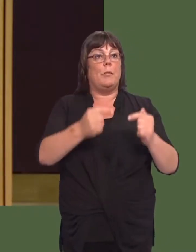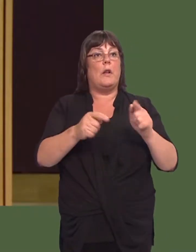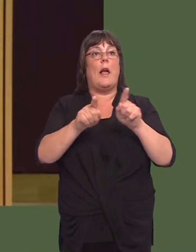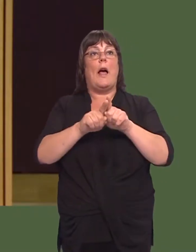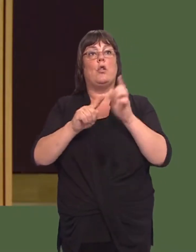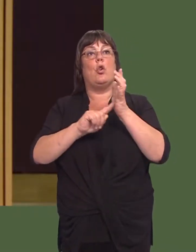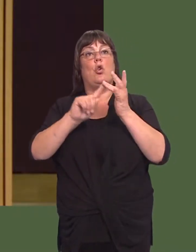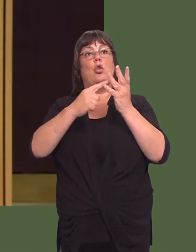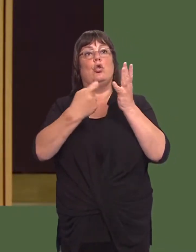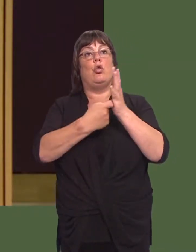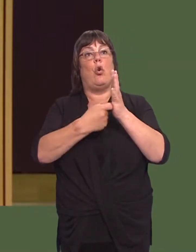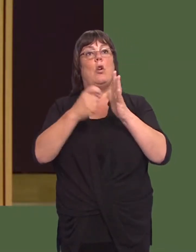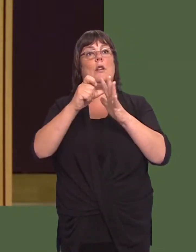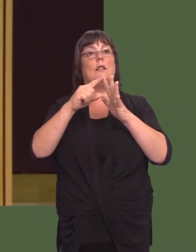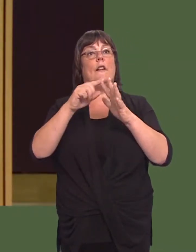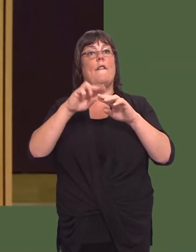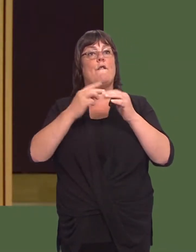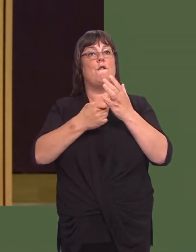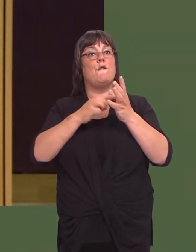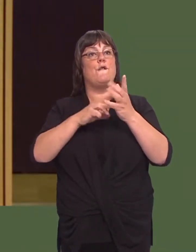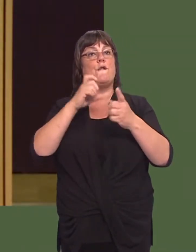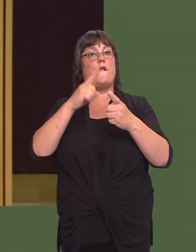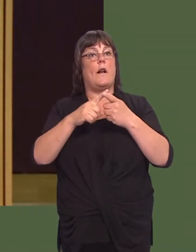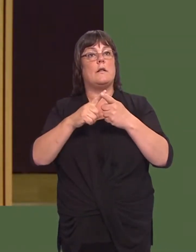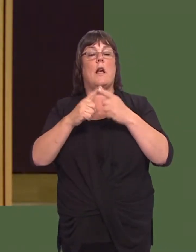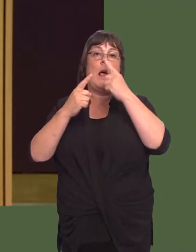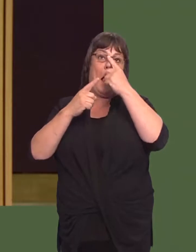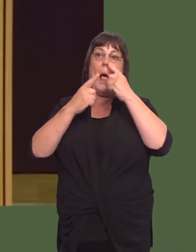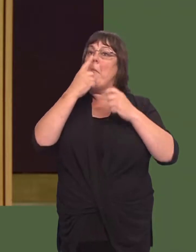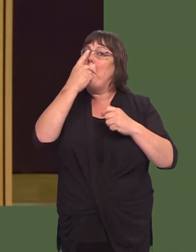and also thereís a possibility, if the Brussels stadium is not ready in time, that Euro 2020